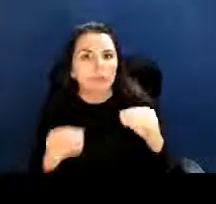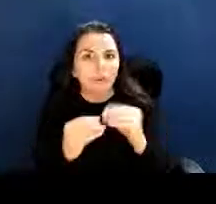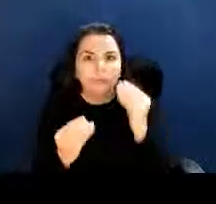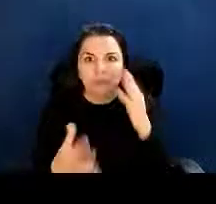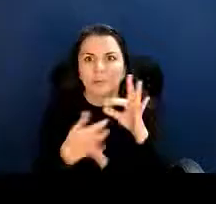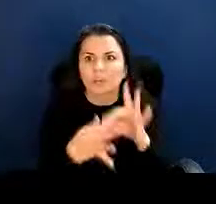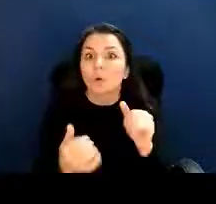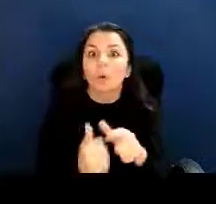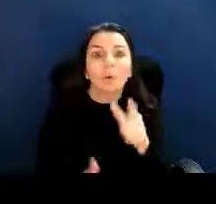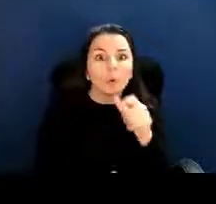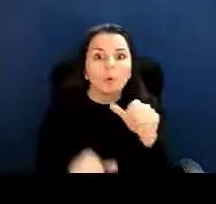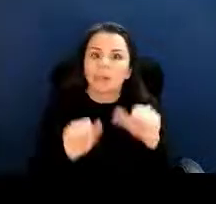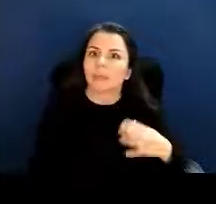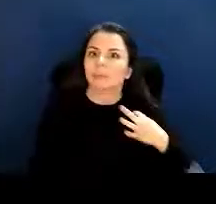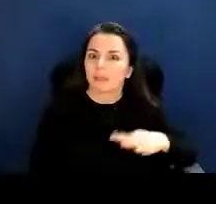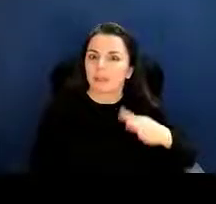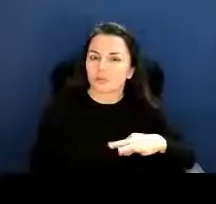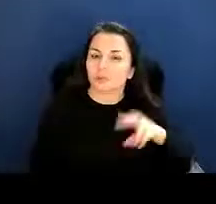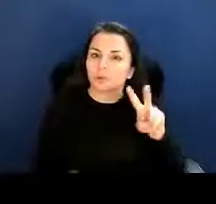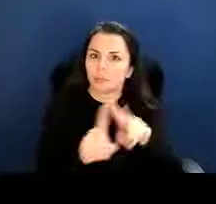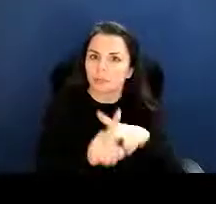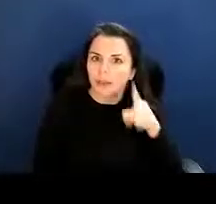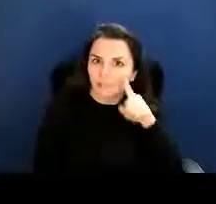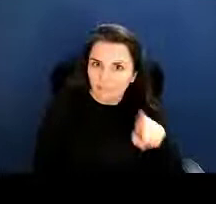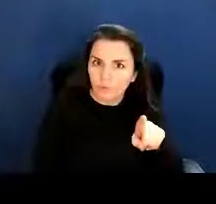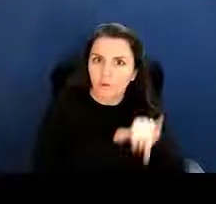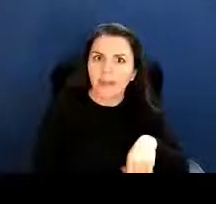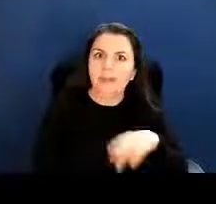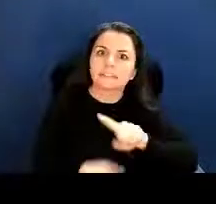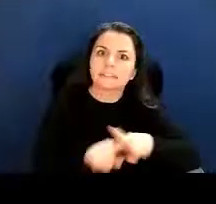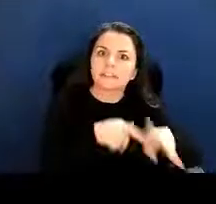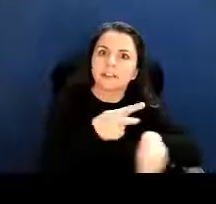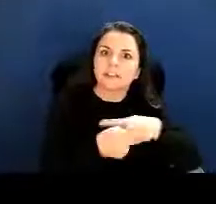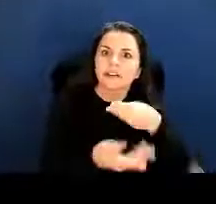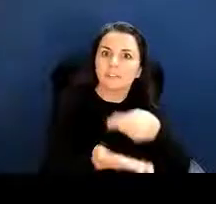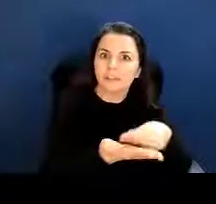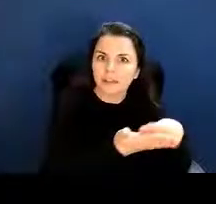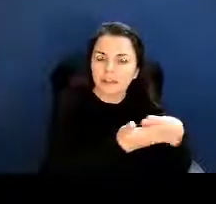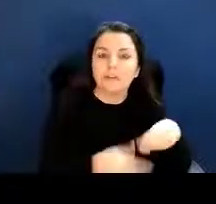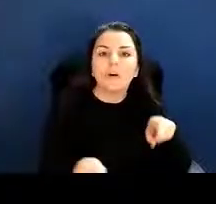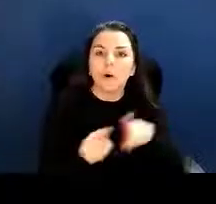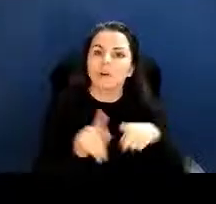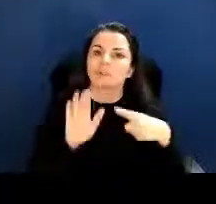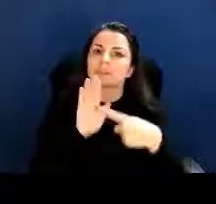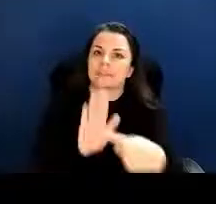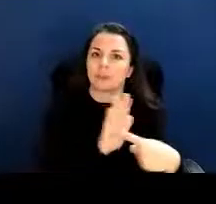grant writing advice and sample application and grantee policies.